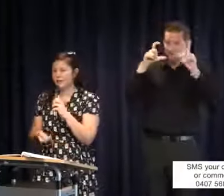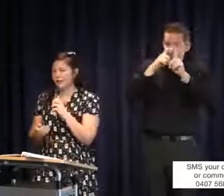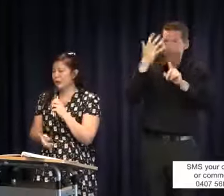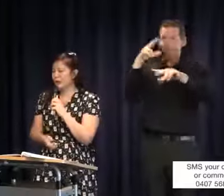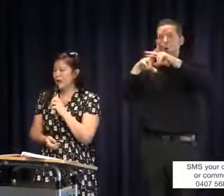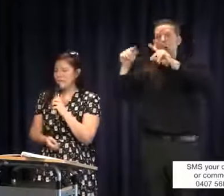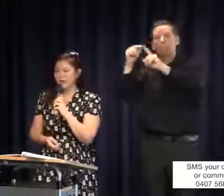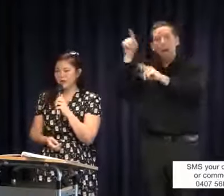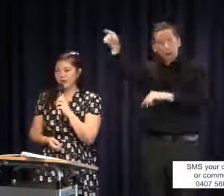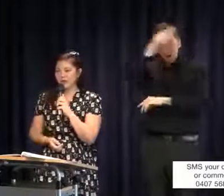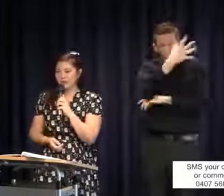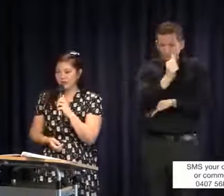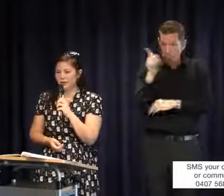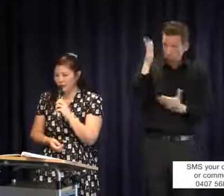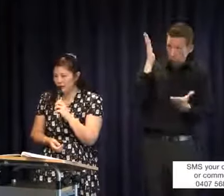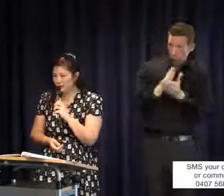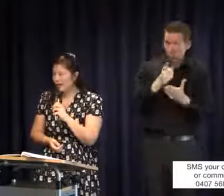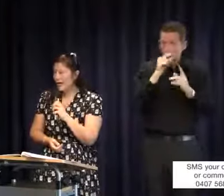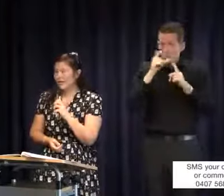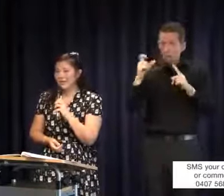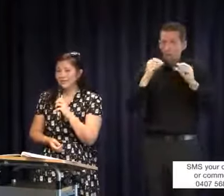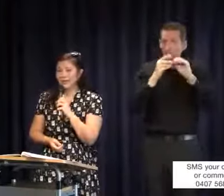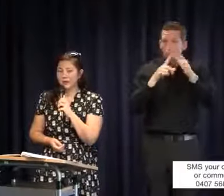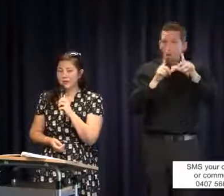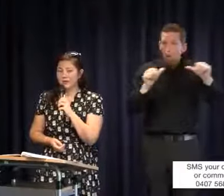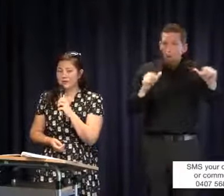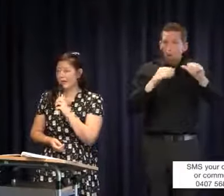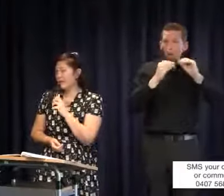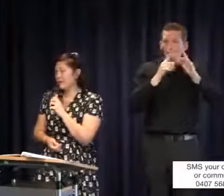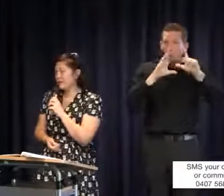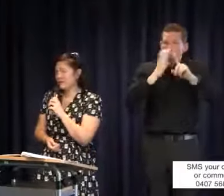are true bilingual bicultural schools and that is going to be very, very important for